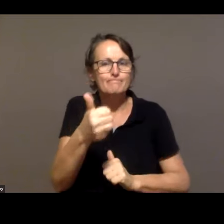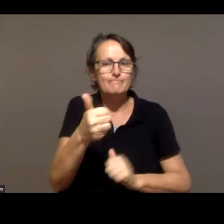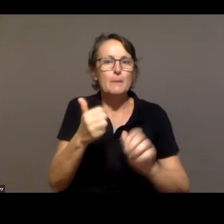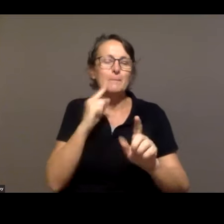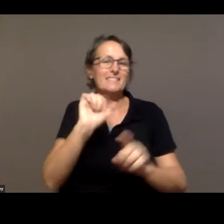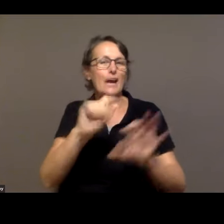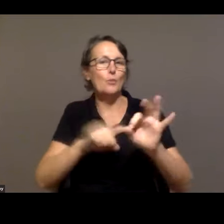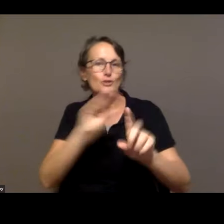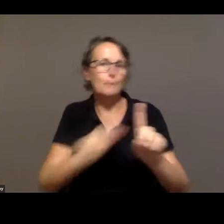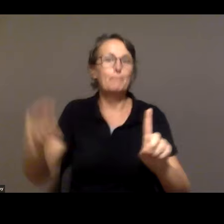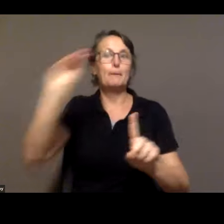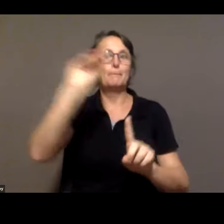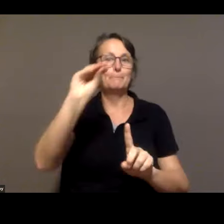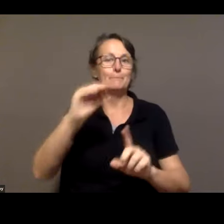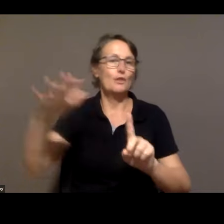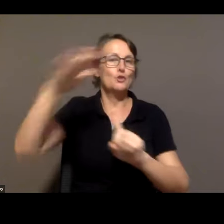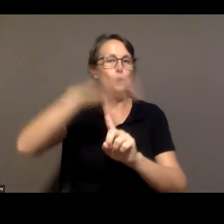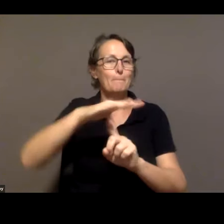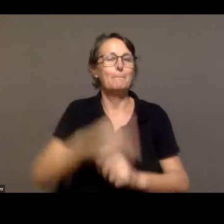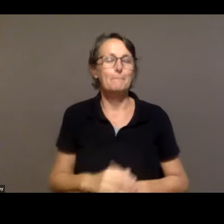can upload those, click on the thumb mark. So we will have time at the